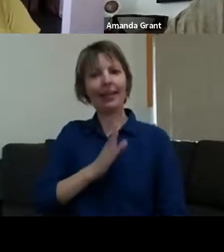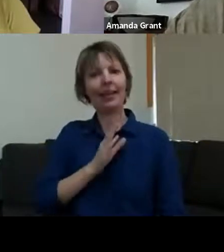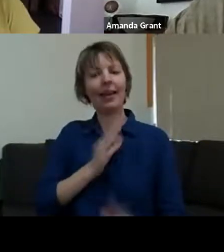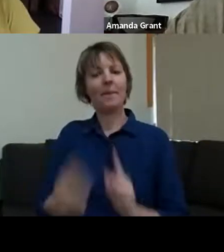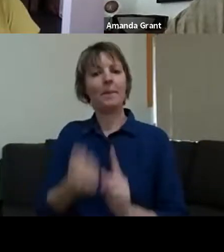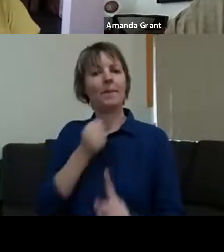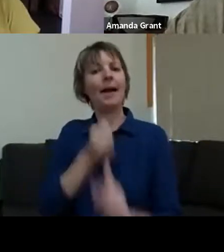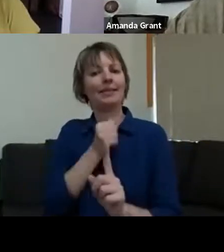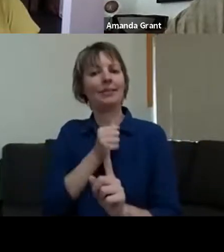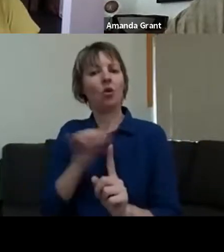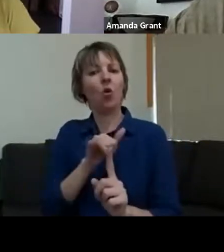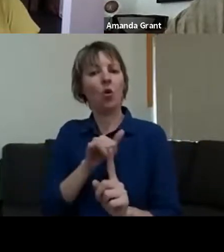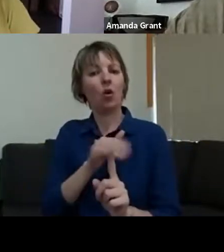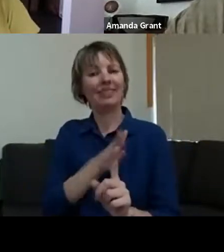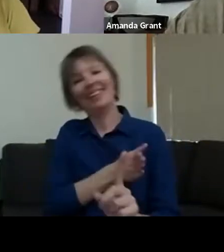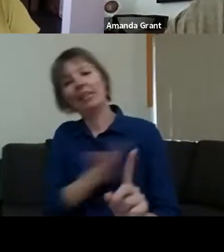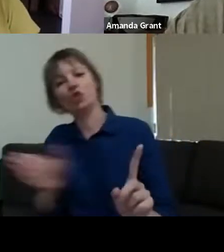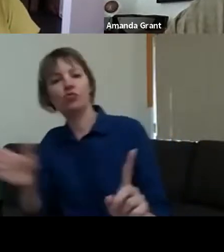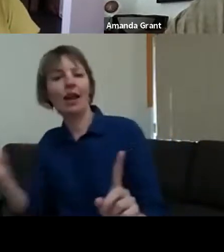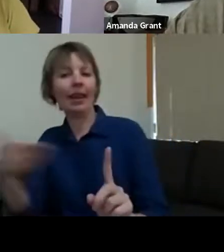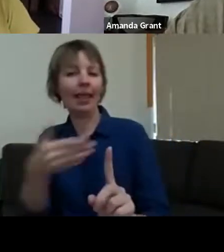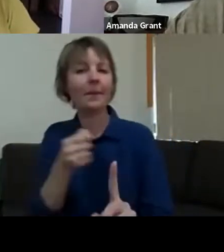Because if you're in a community alongside people that are suffering